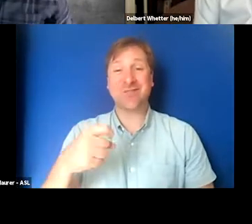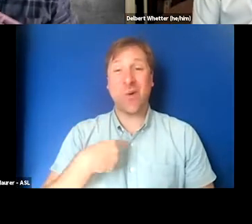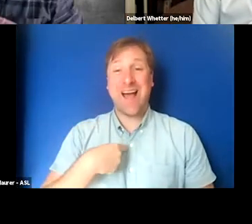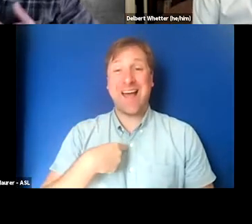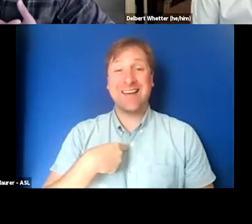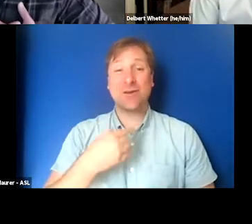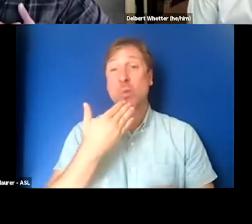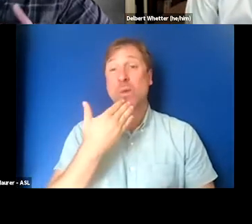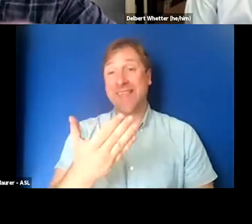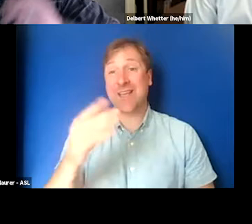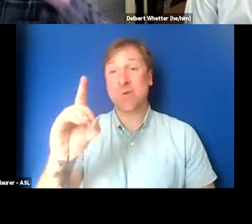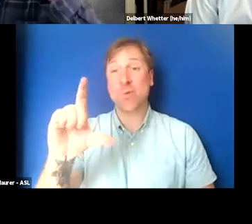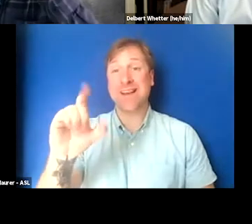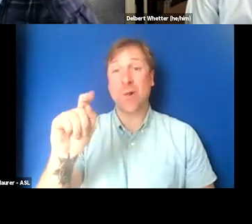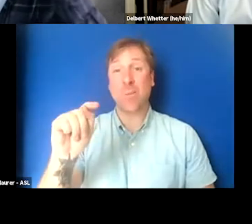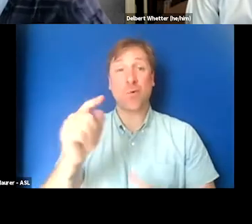Thank you, Delbert, for everything you did